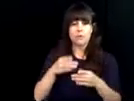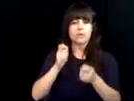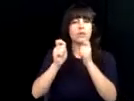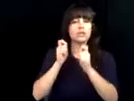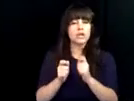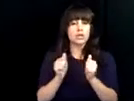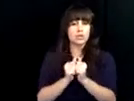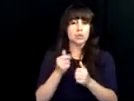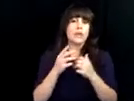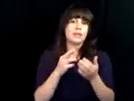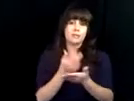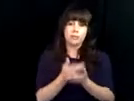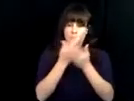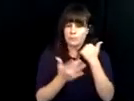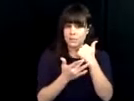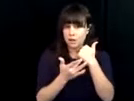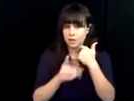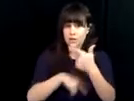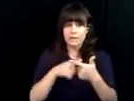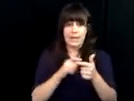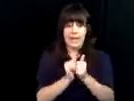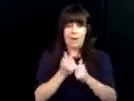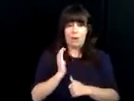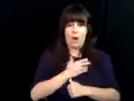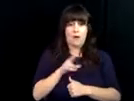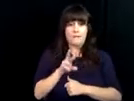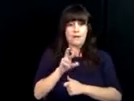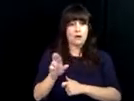unavailable. Today we are going to take a look at the changes